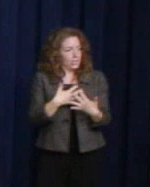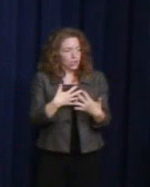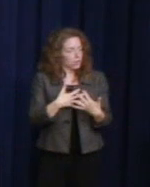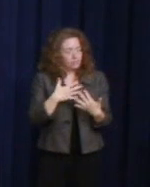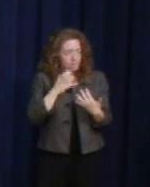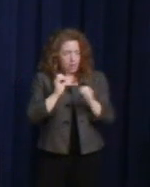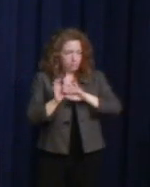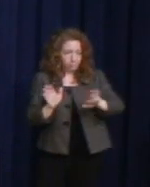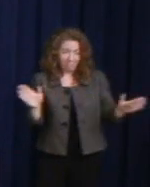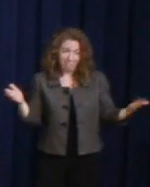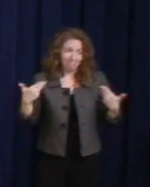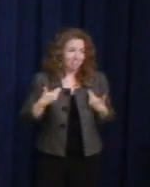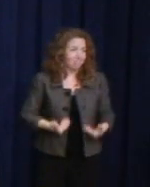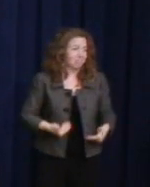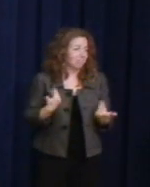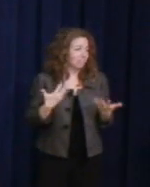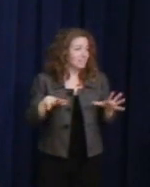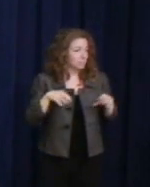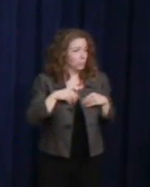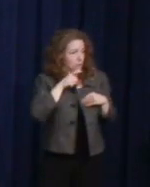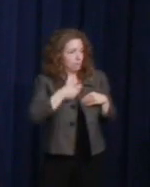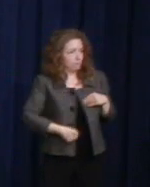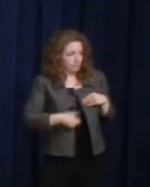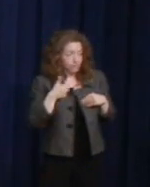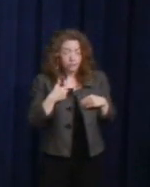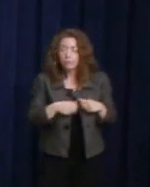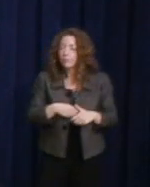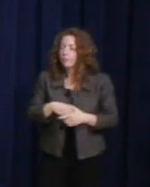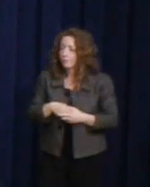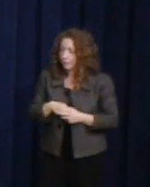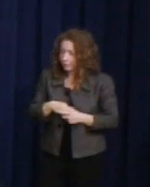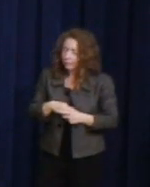candidate to win election to congress as a non-incumbent.